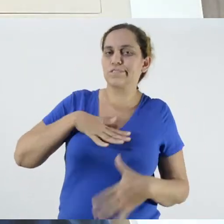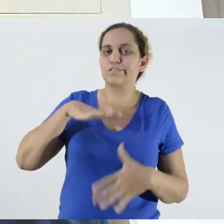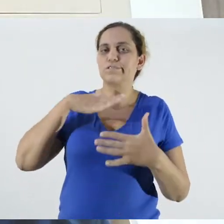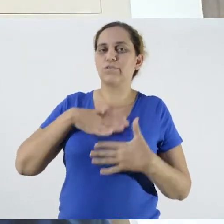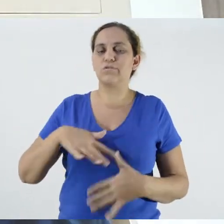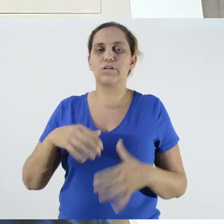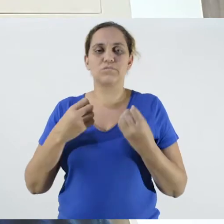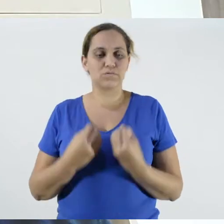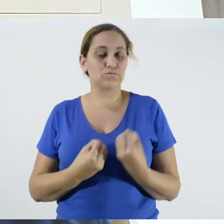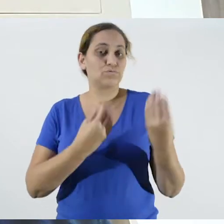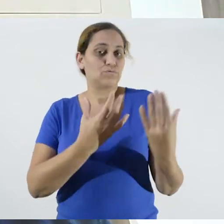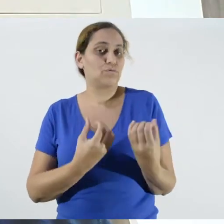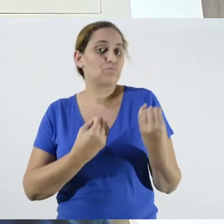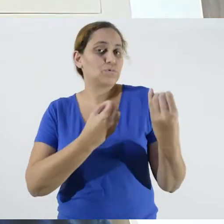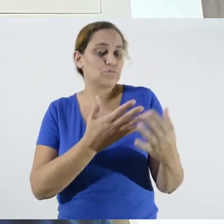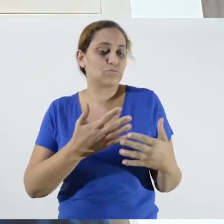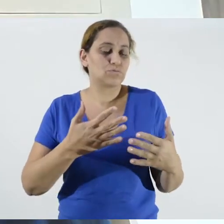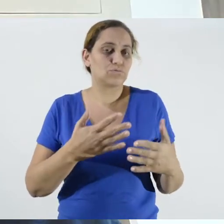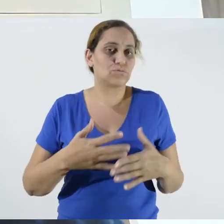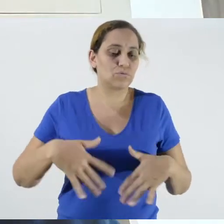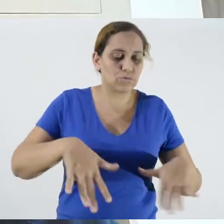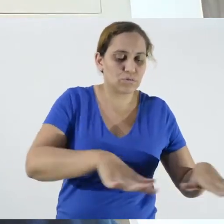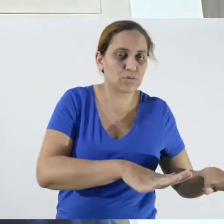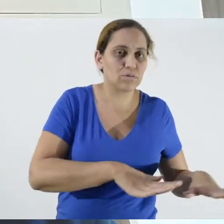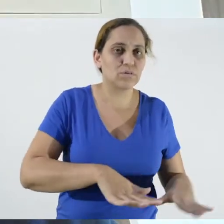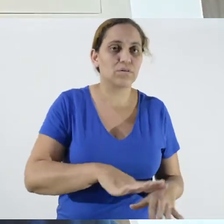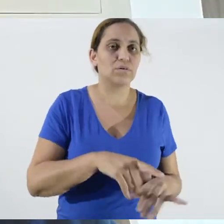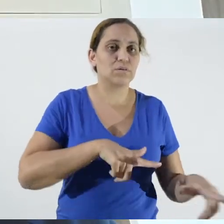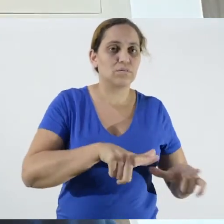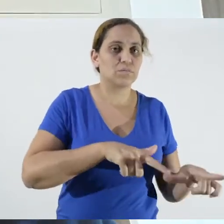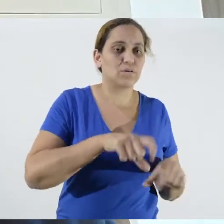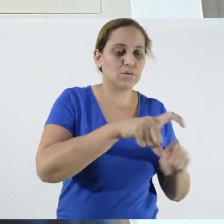this information to these producers, in this case, the meat market employees.